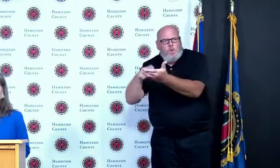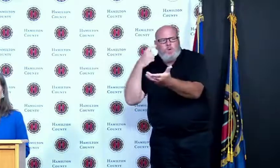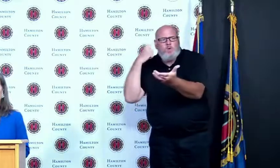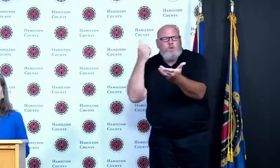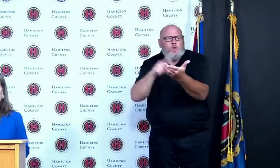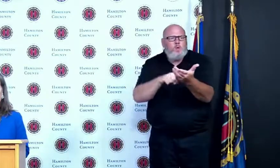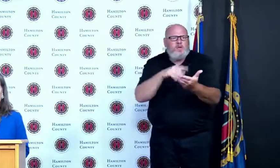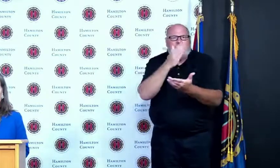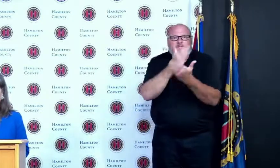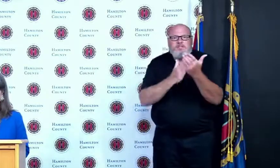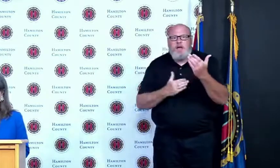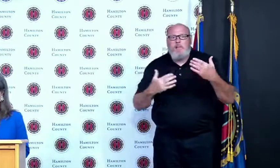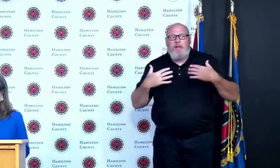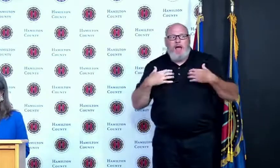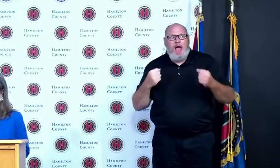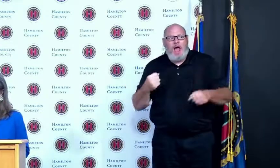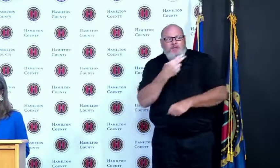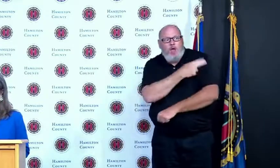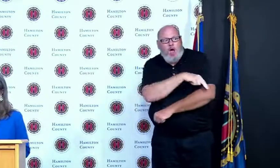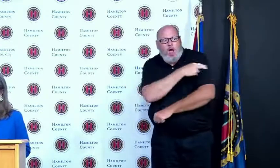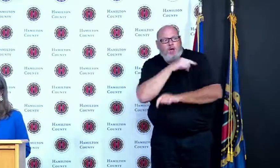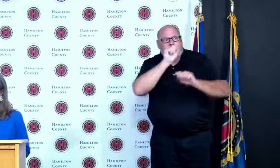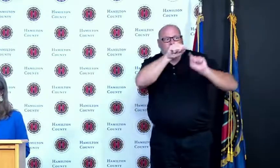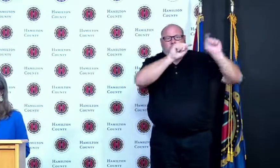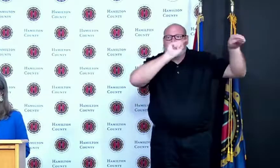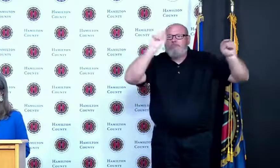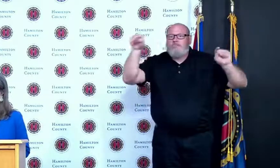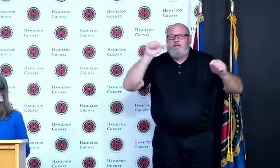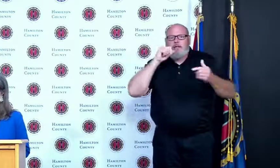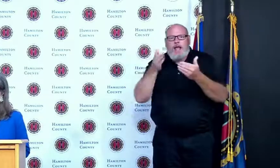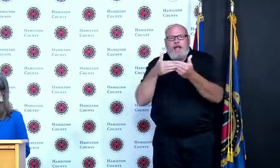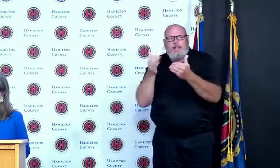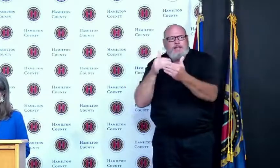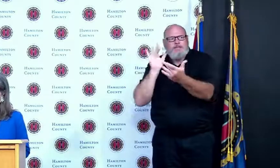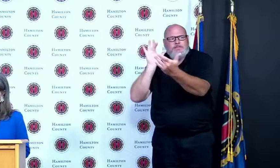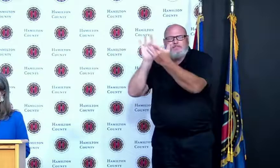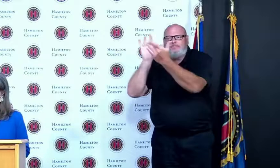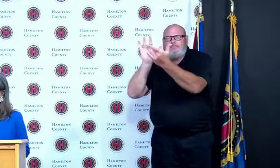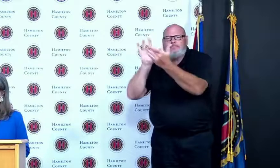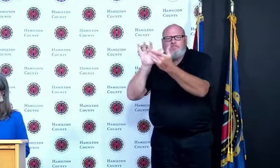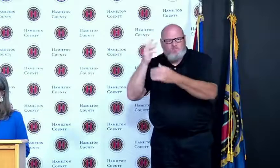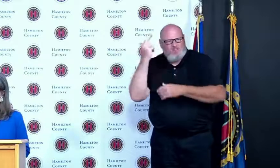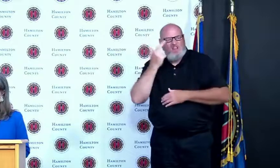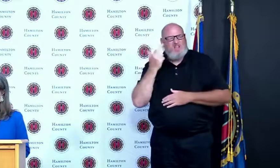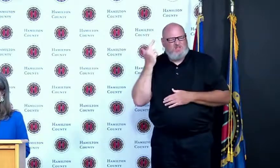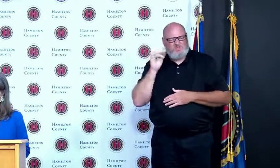responders and frontline workers Covid made us better understand the sacrifices our first